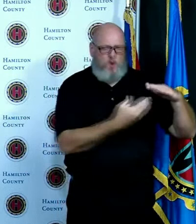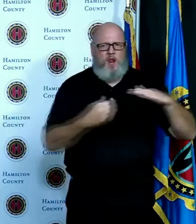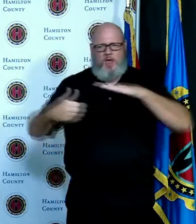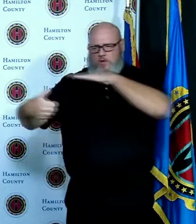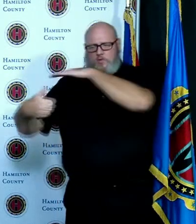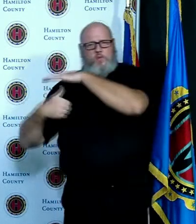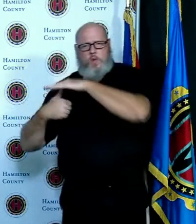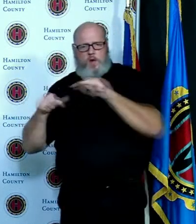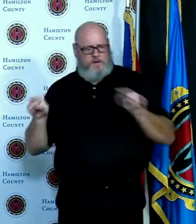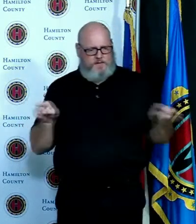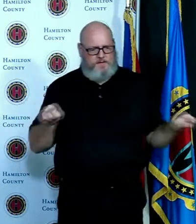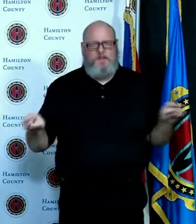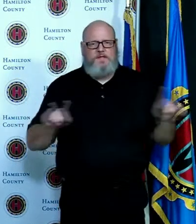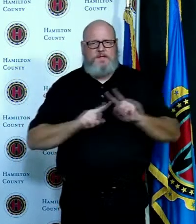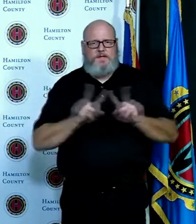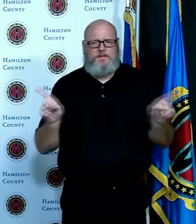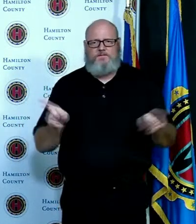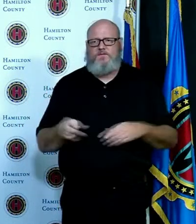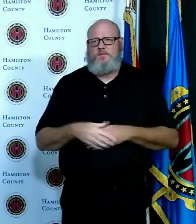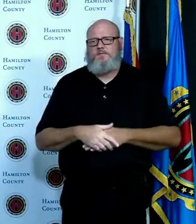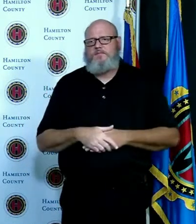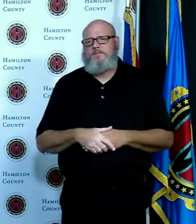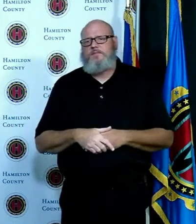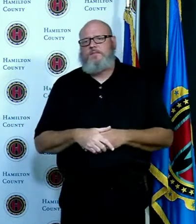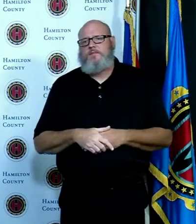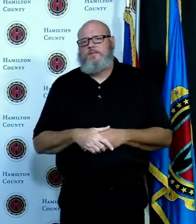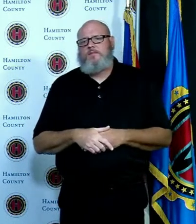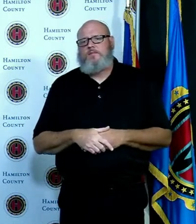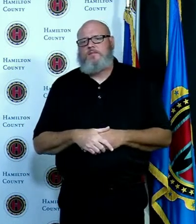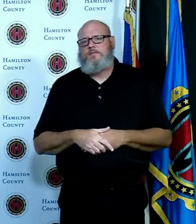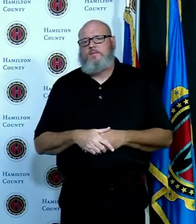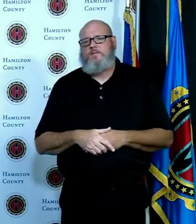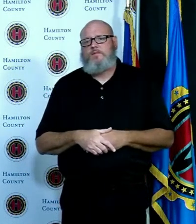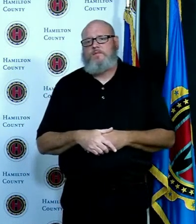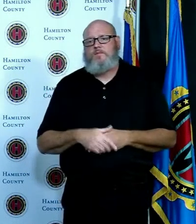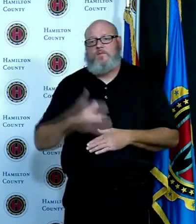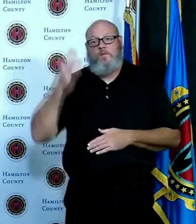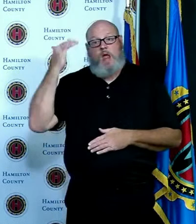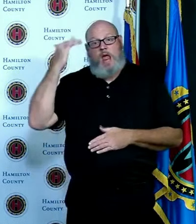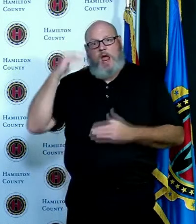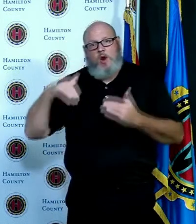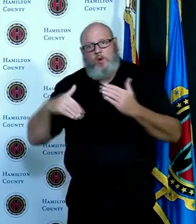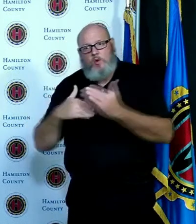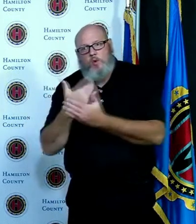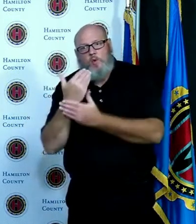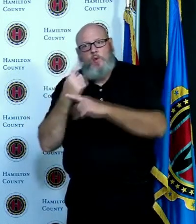the same right now because of the new cases and activity this message of mask wearing keep sick